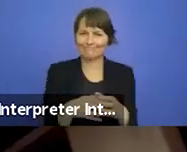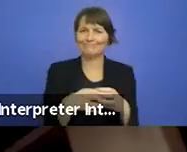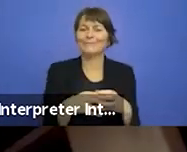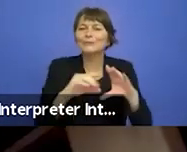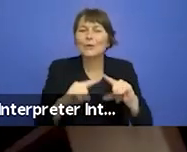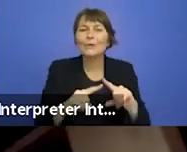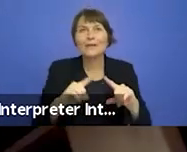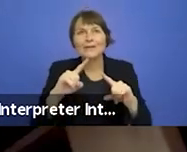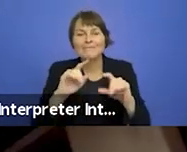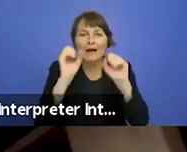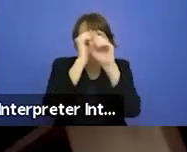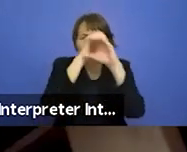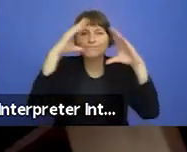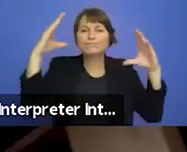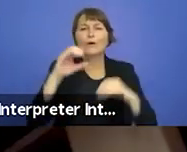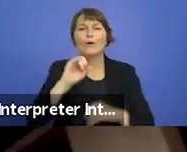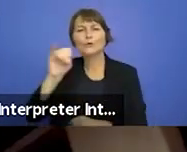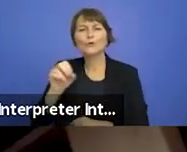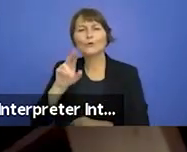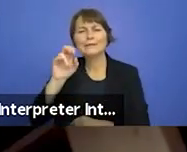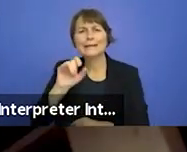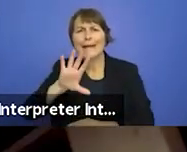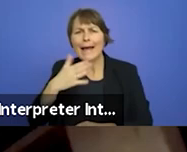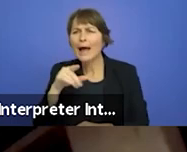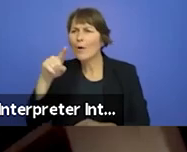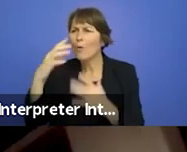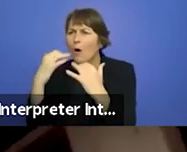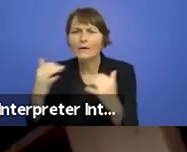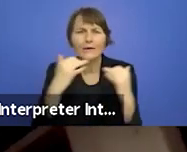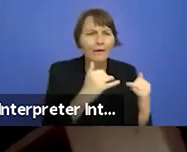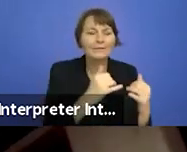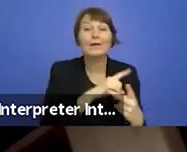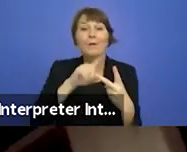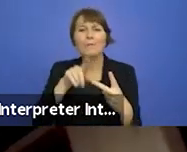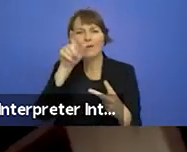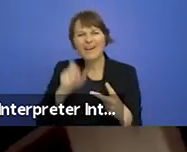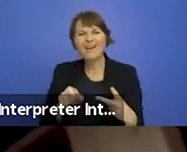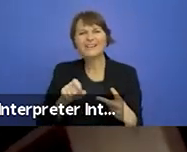Tiago Rodrigues was getting to know his actors and beginning to create a world based on their